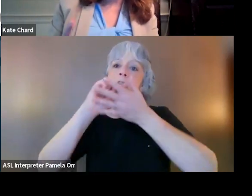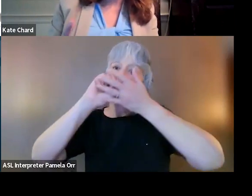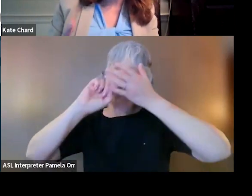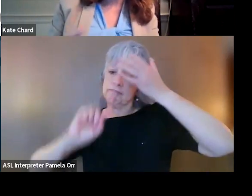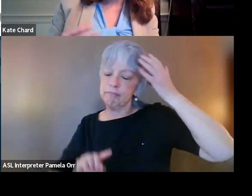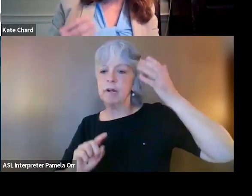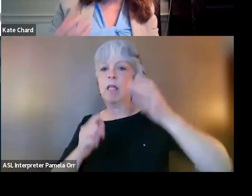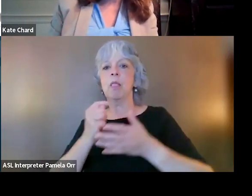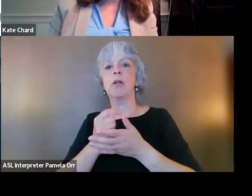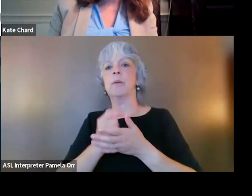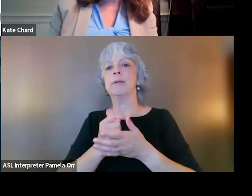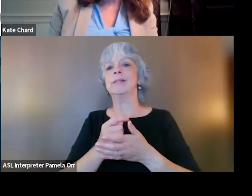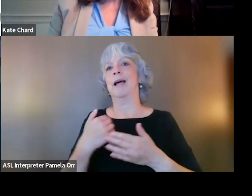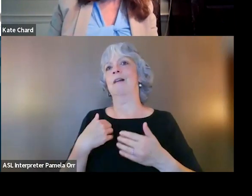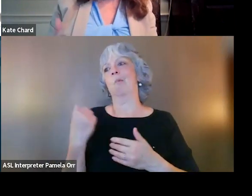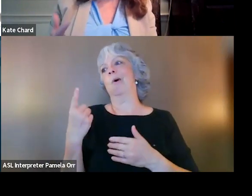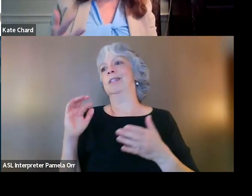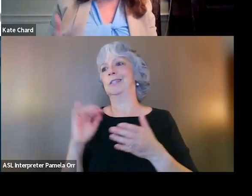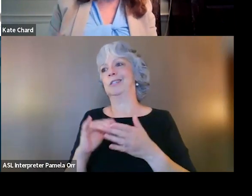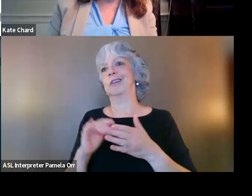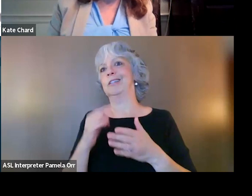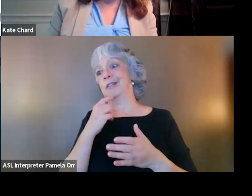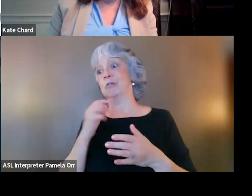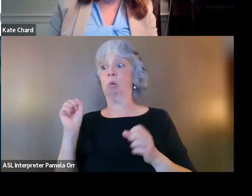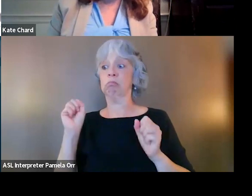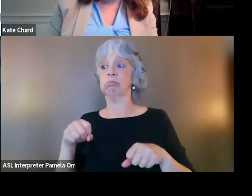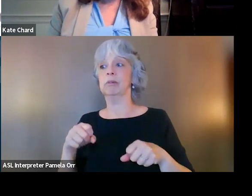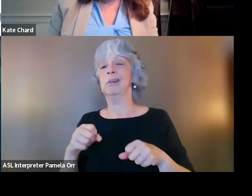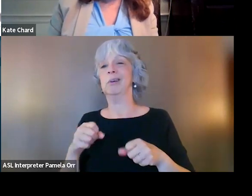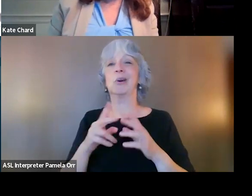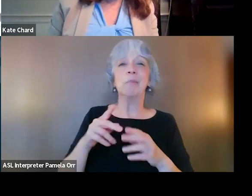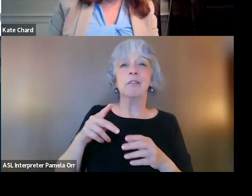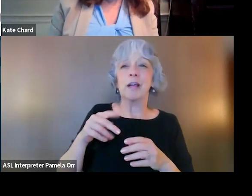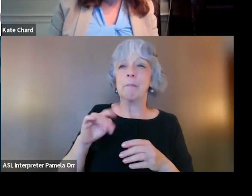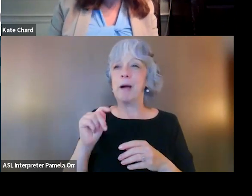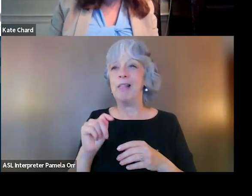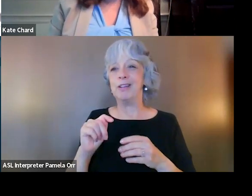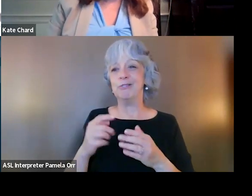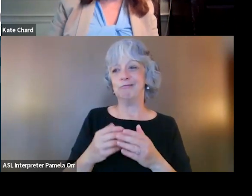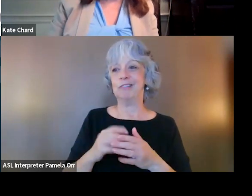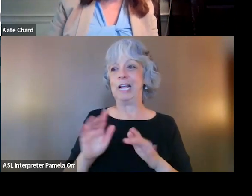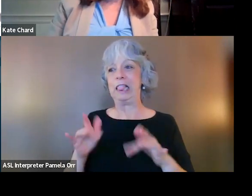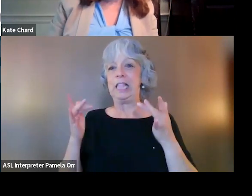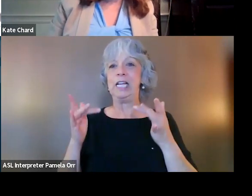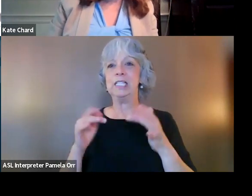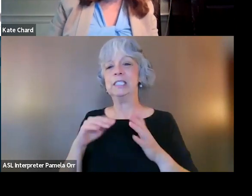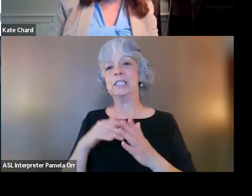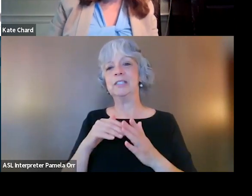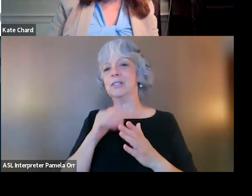that maybe just have one study, maybe only have a couple of pilot studies where they actually haven't been shown to be as effective.